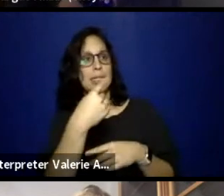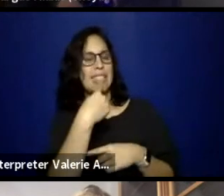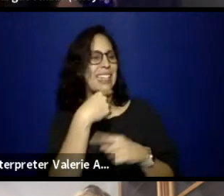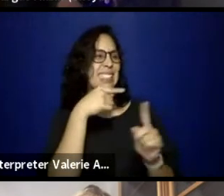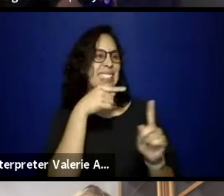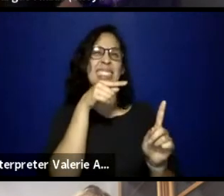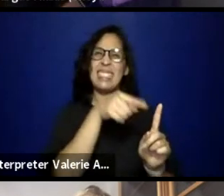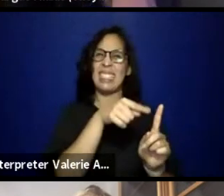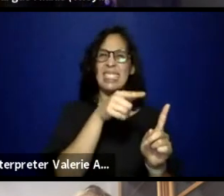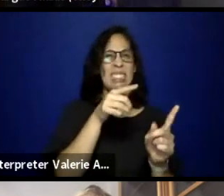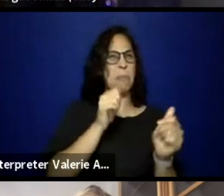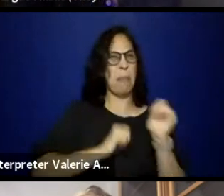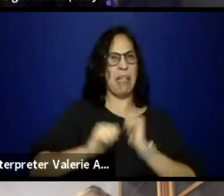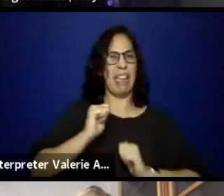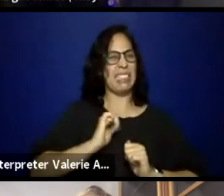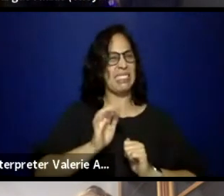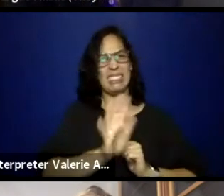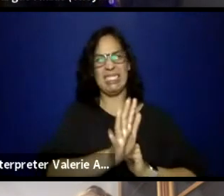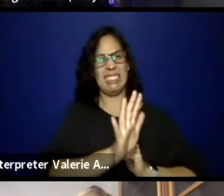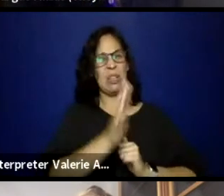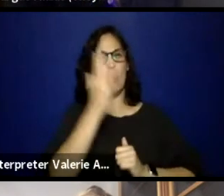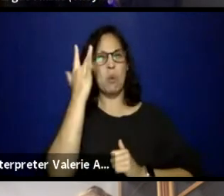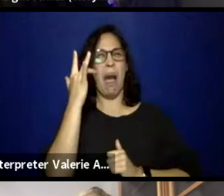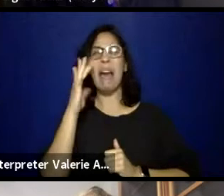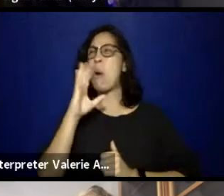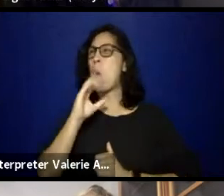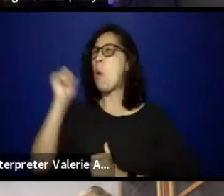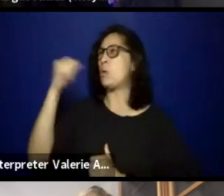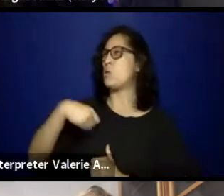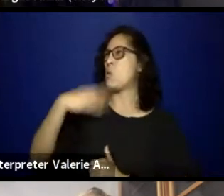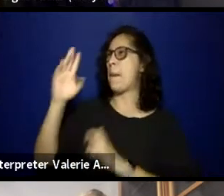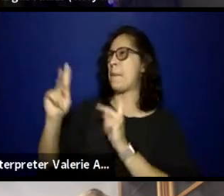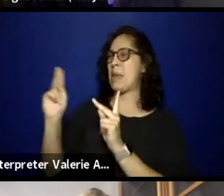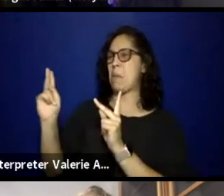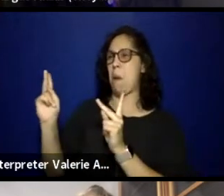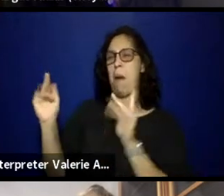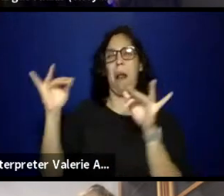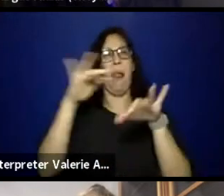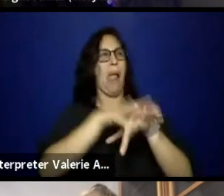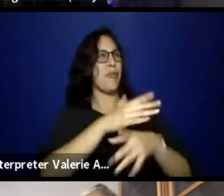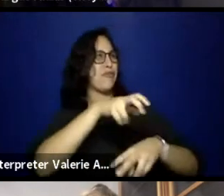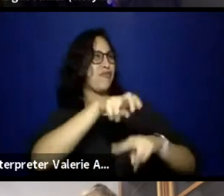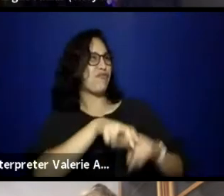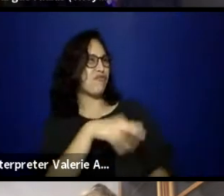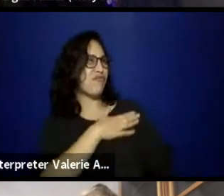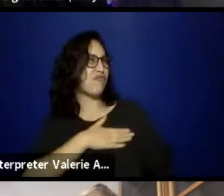the old white folks won't wanna come see it, or they will complain, and that is a moment where I think,